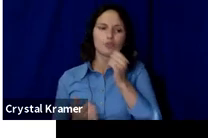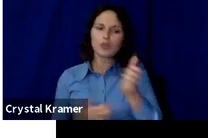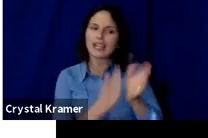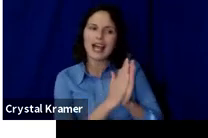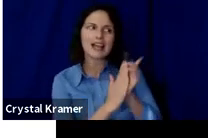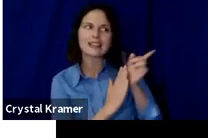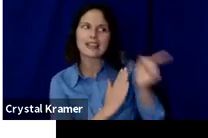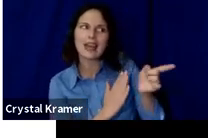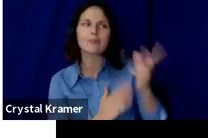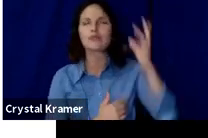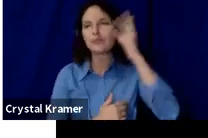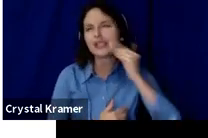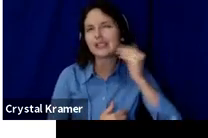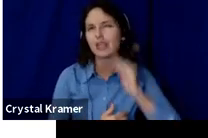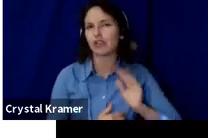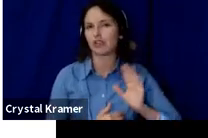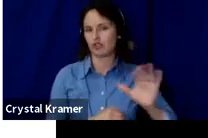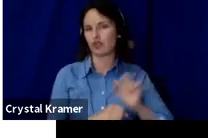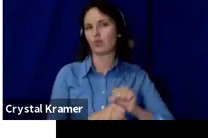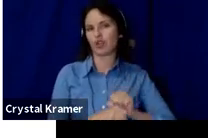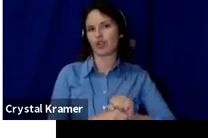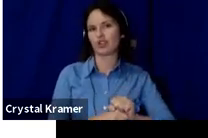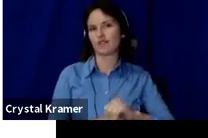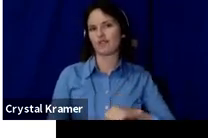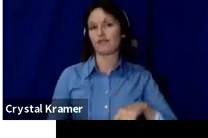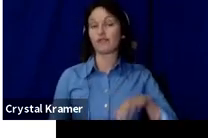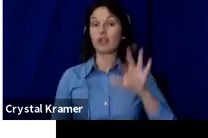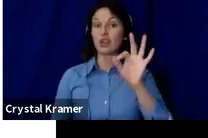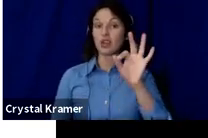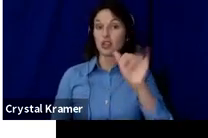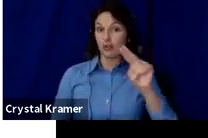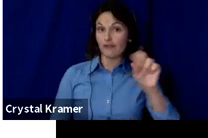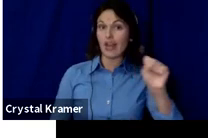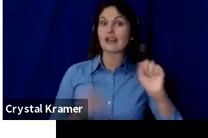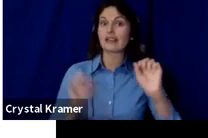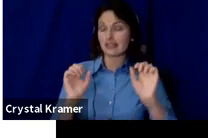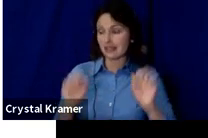Your fans can definitely amplify and support what you're doing, but part of an effective